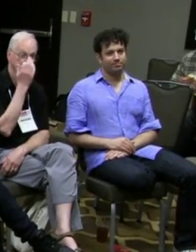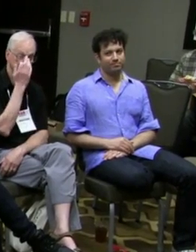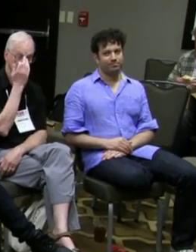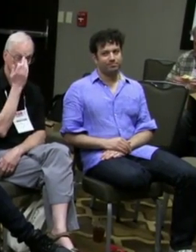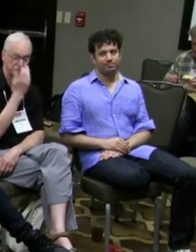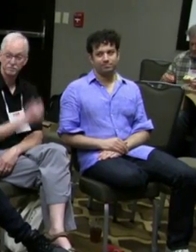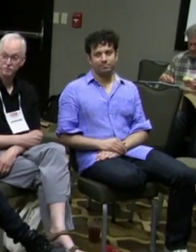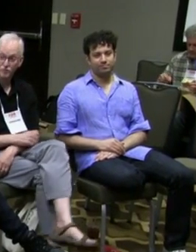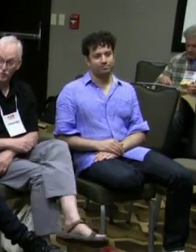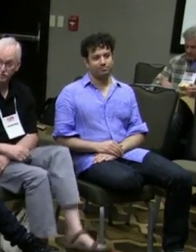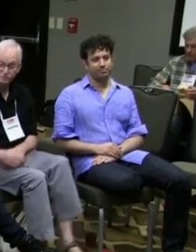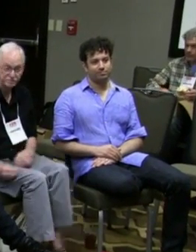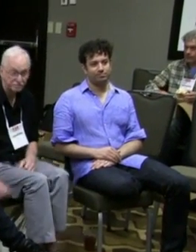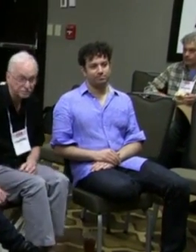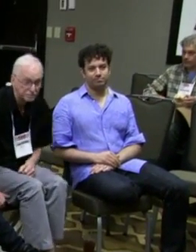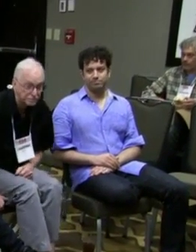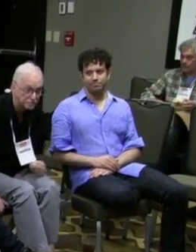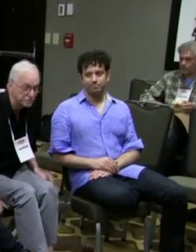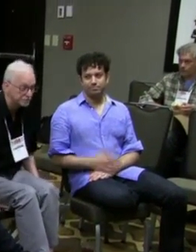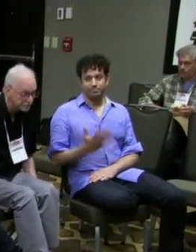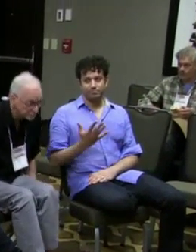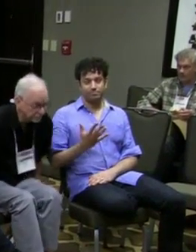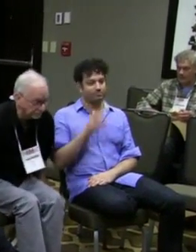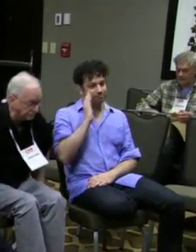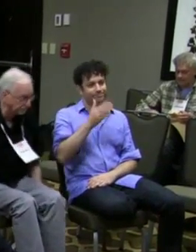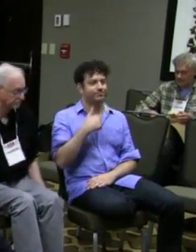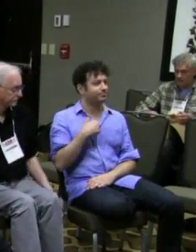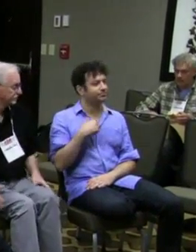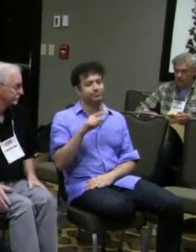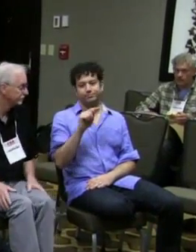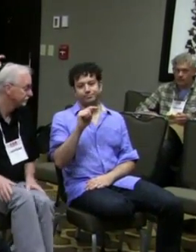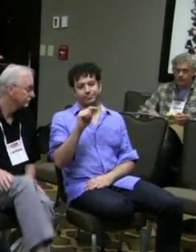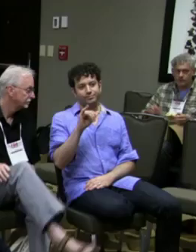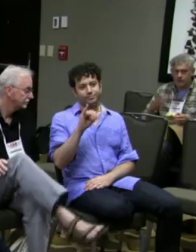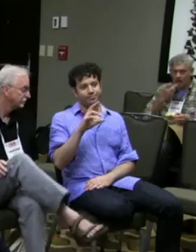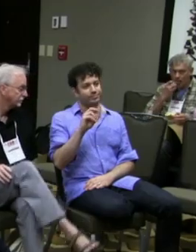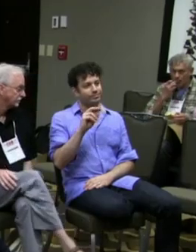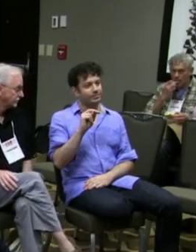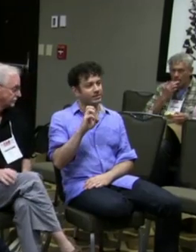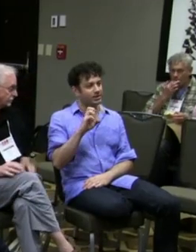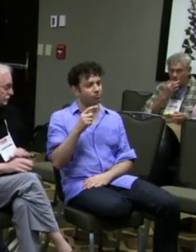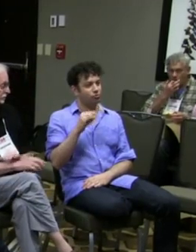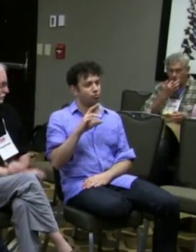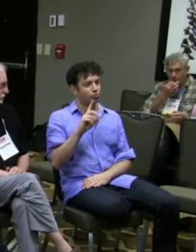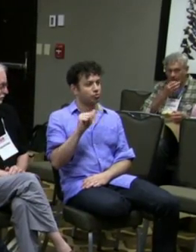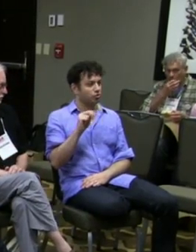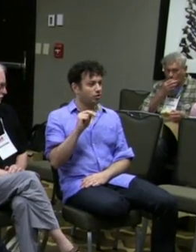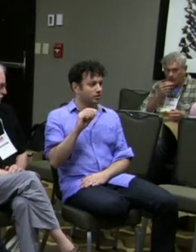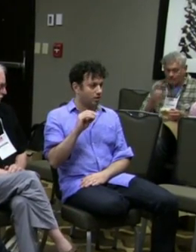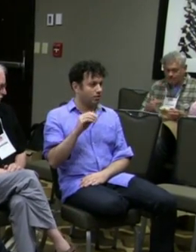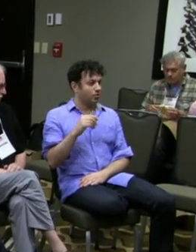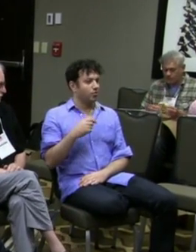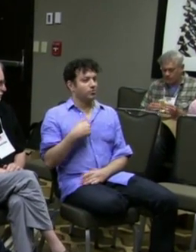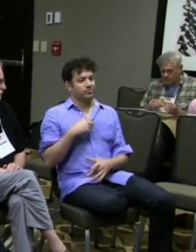Who wants to begin? Or should we just start with Ty and come down this way. (translator) Sure, I'm Tyrone Giordano.